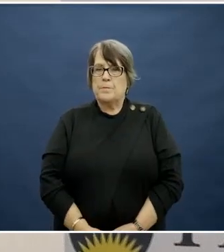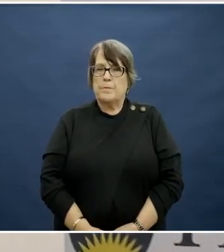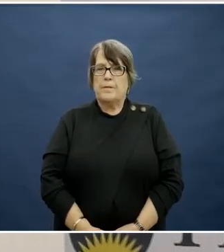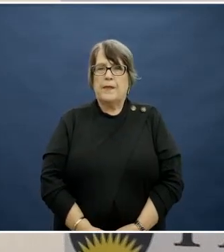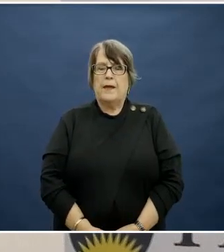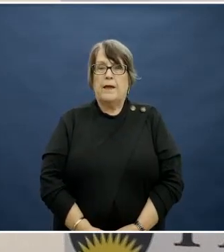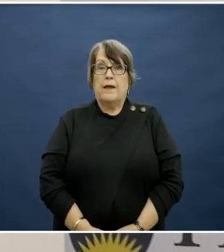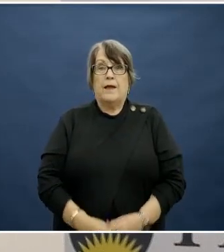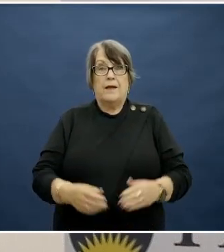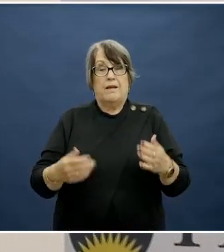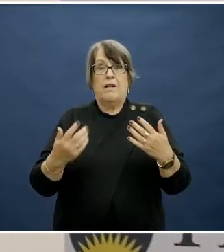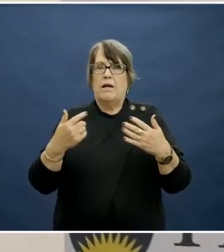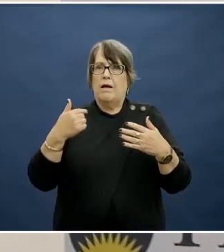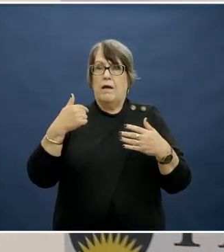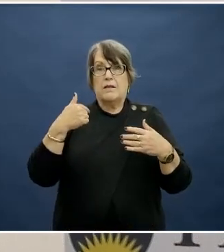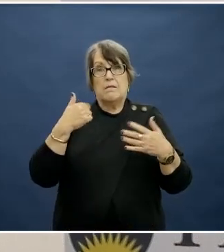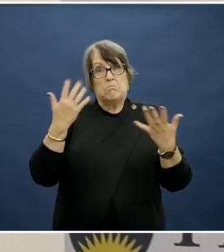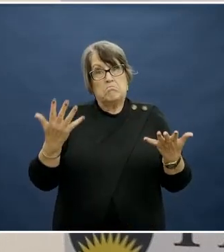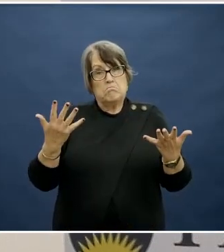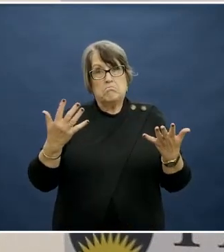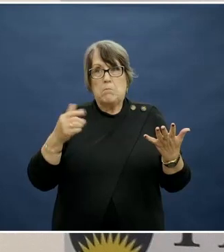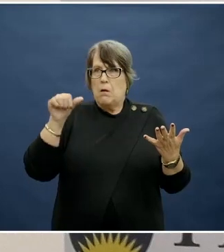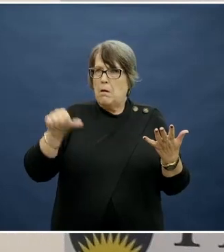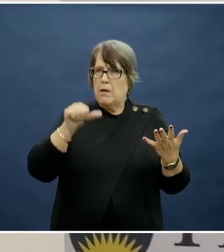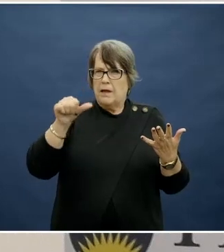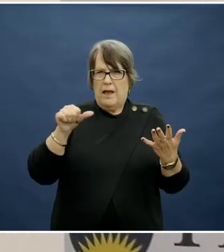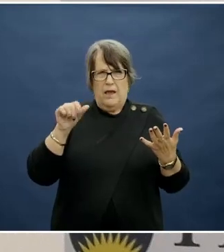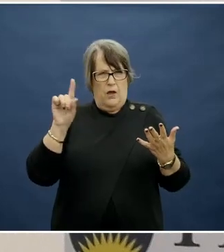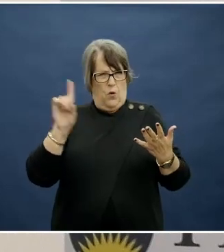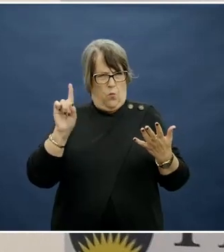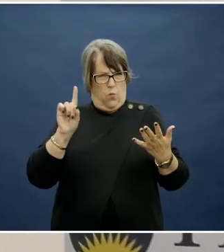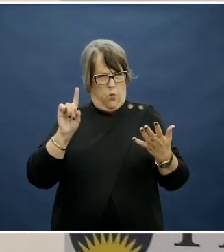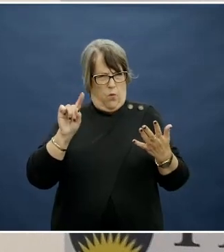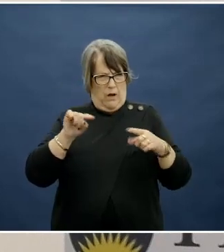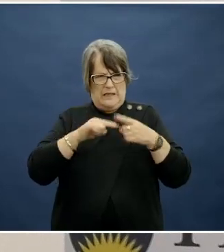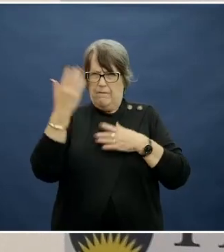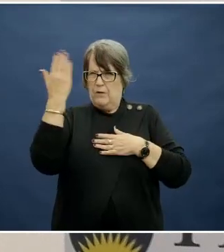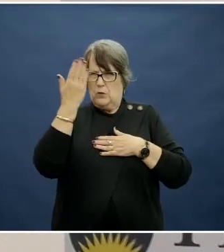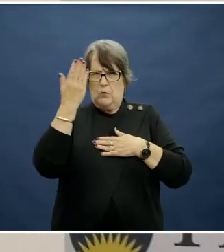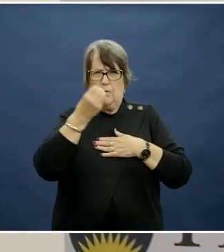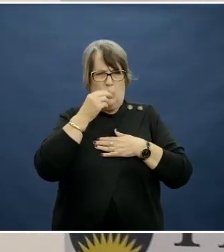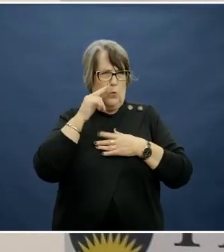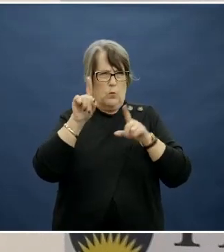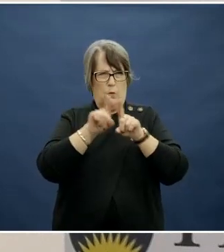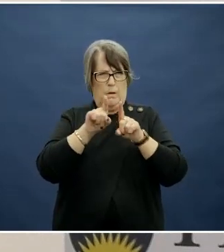This led us to going, OK, well, what could different school food look like in Australia?